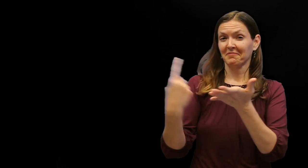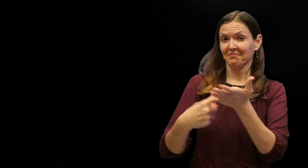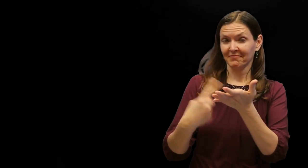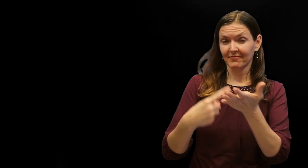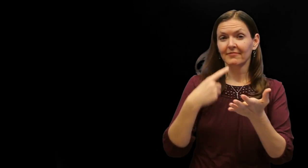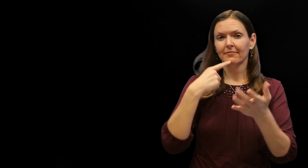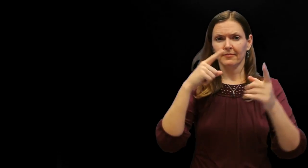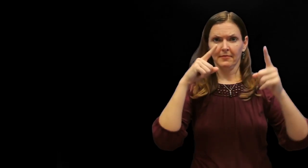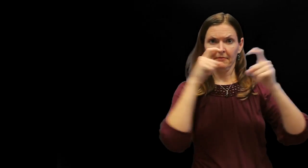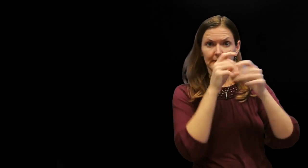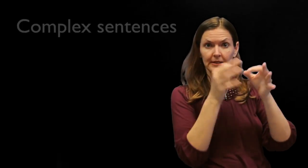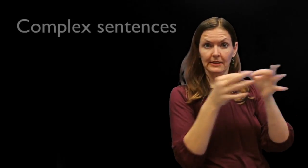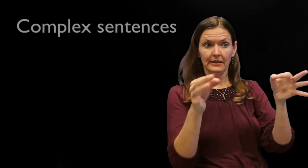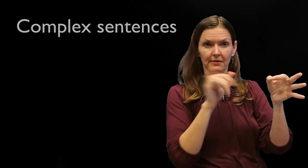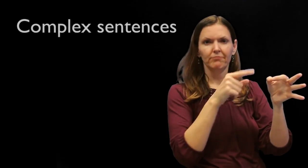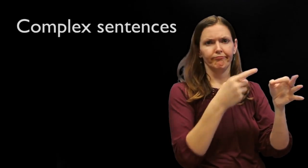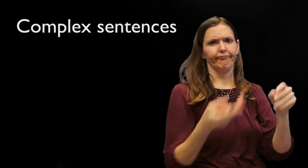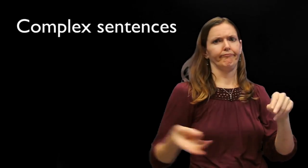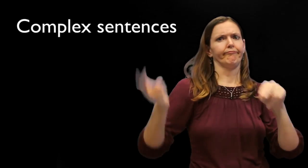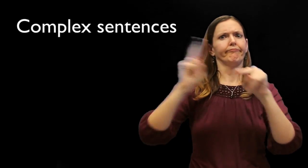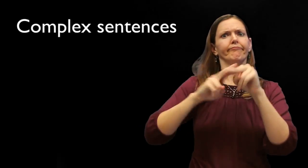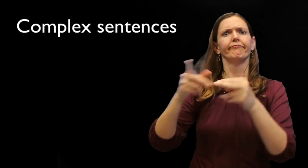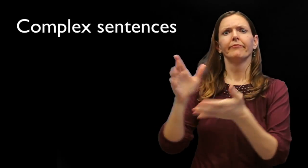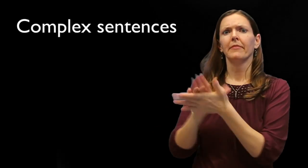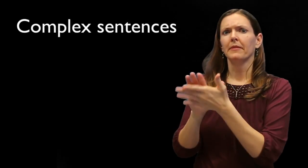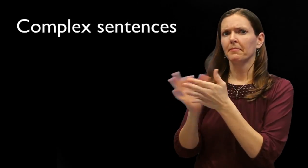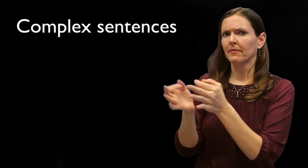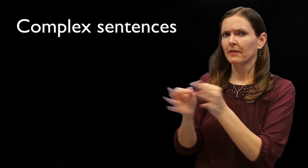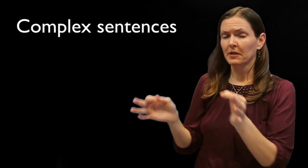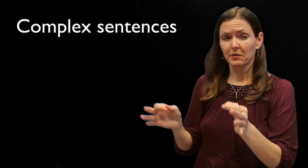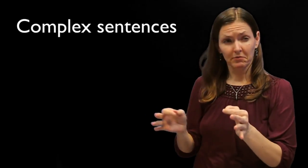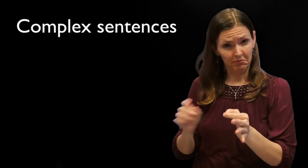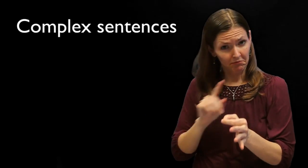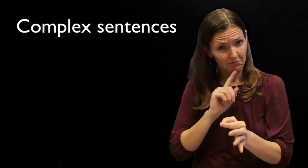Some argue that academic discourses utilize more complex sentences than casual conversations.